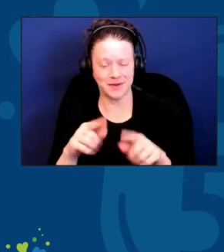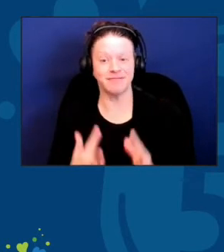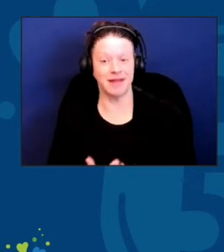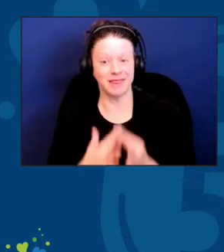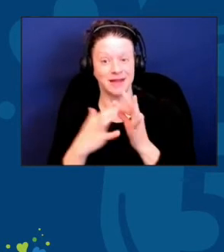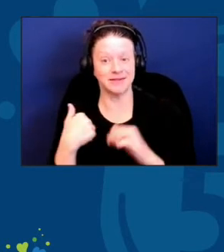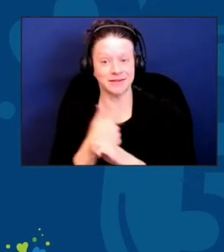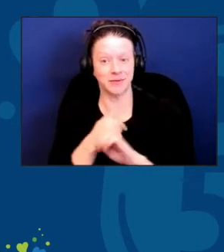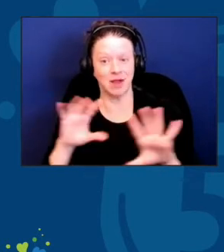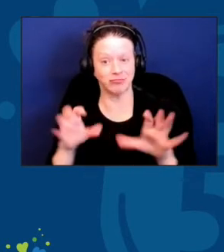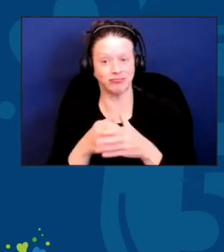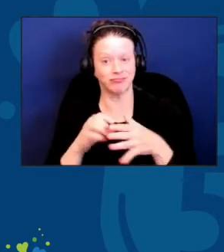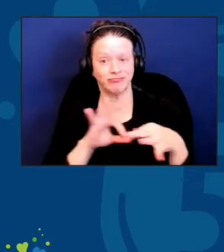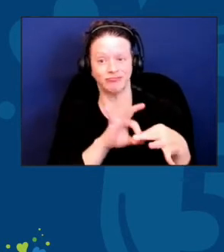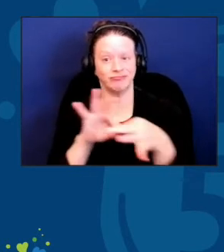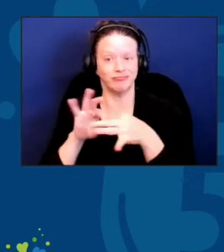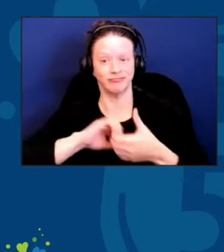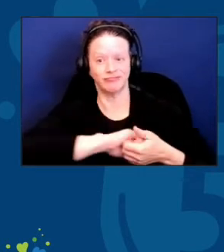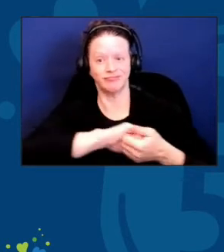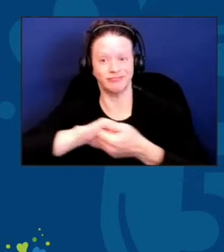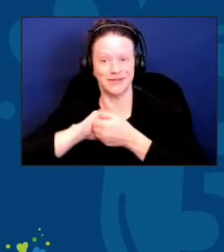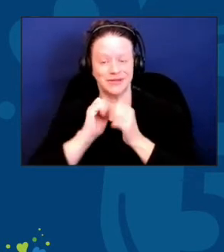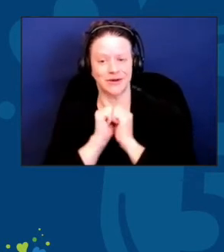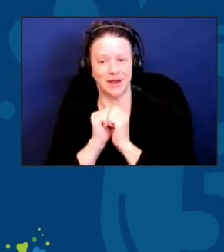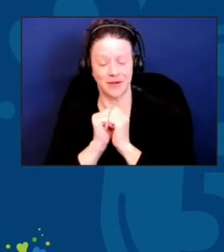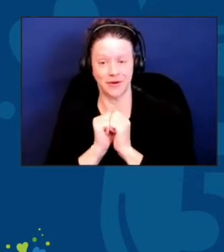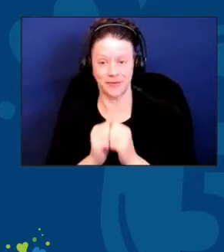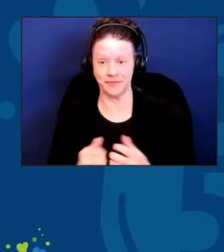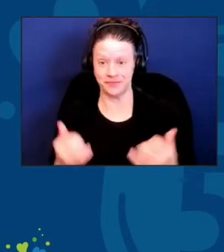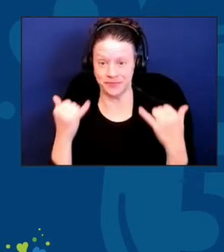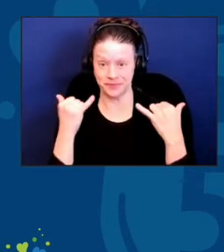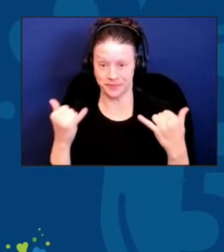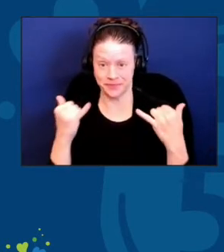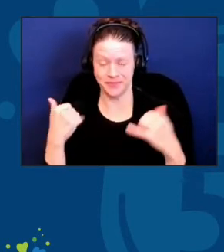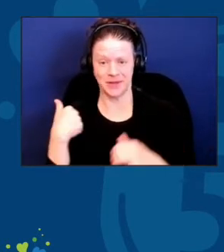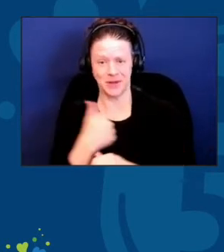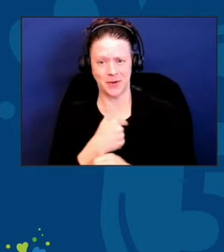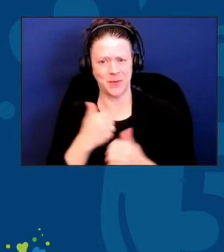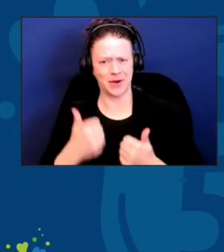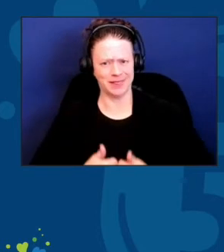I think you'll agree that we are living in one of the most interesting times.